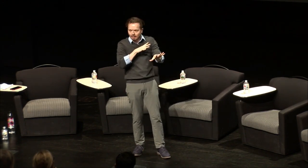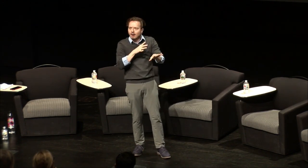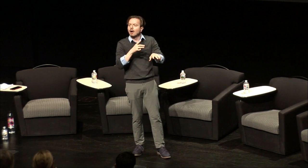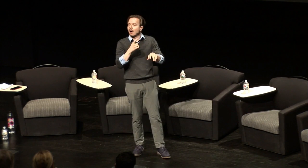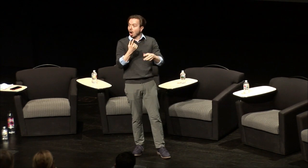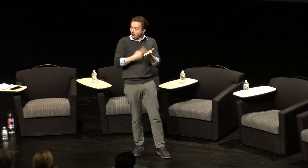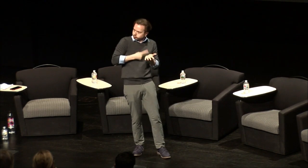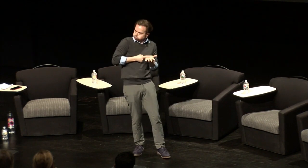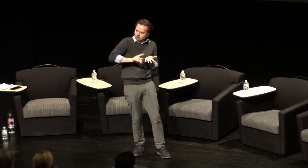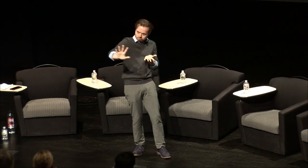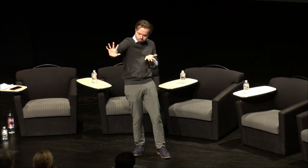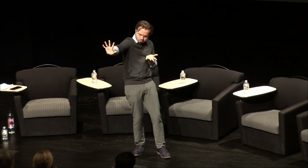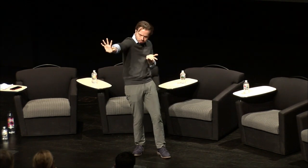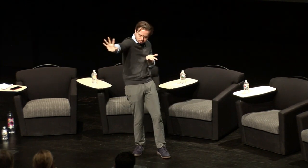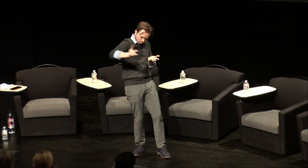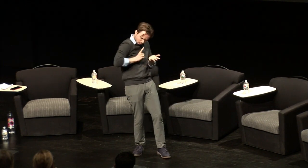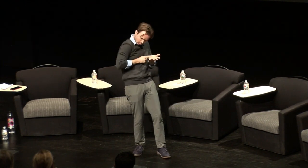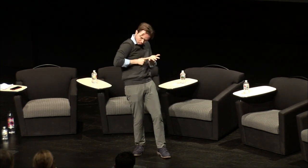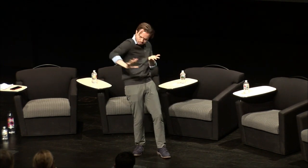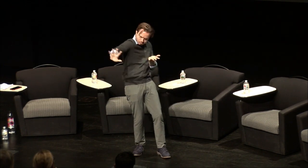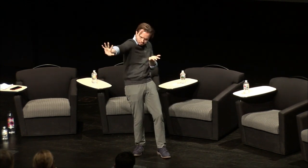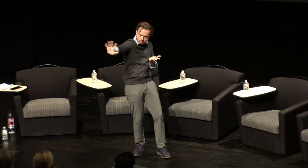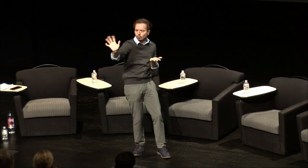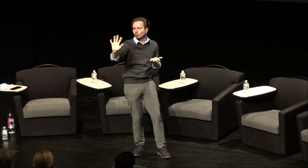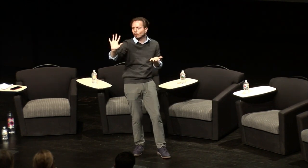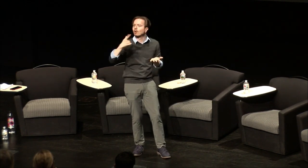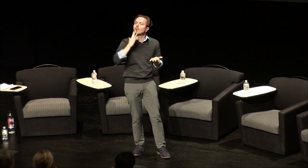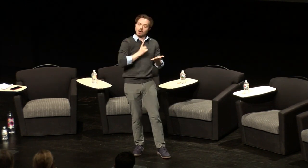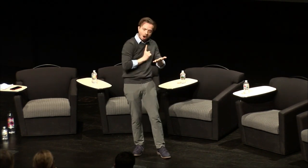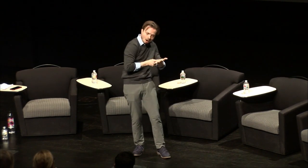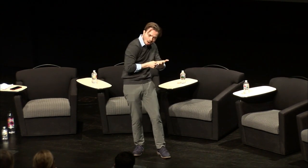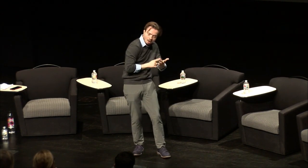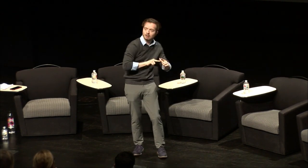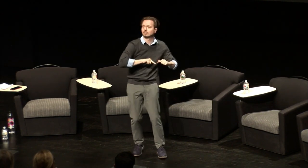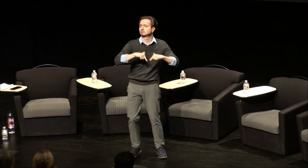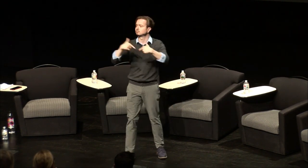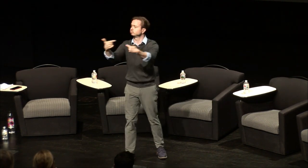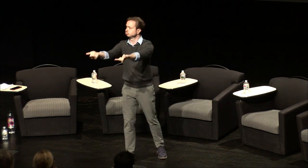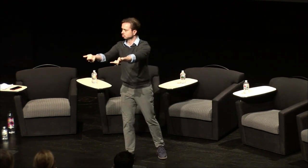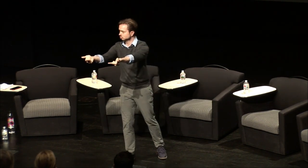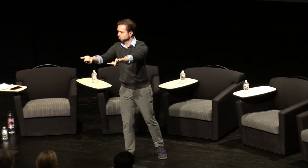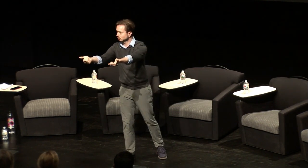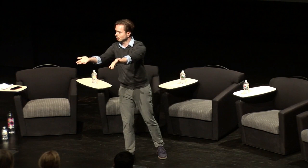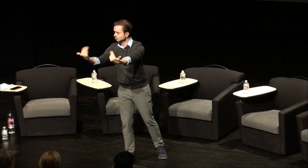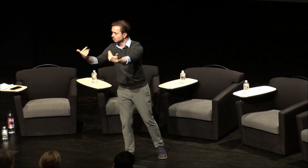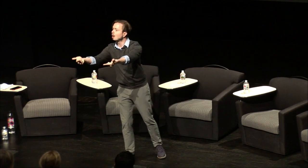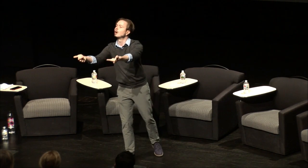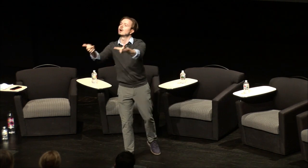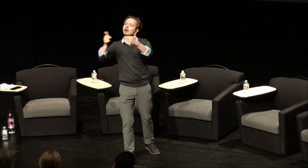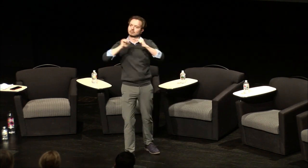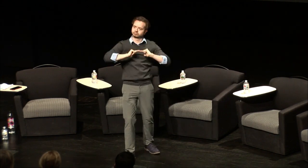so we talked through that but we're also gonna open it up to you guys we'd like